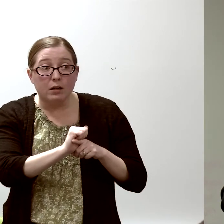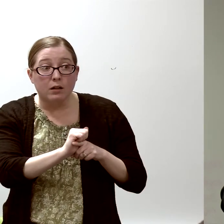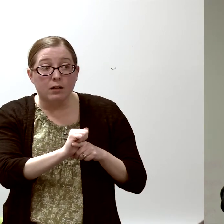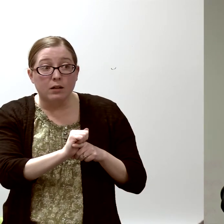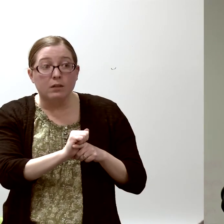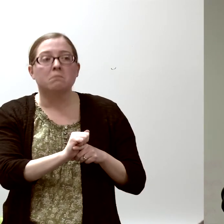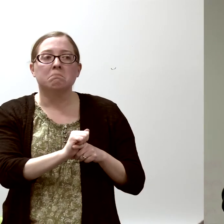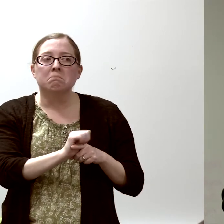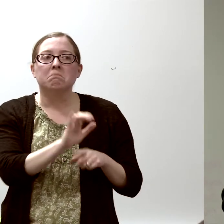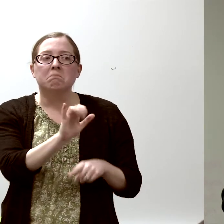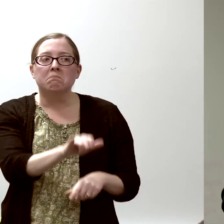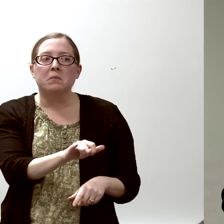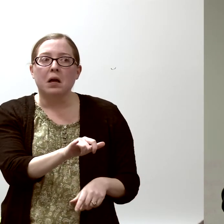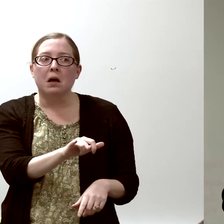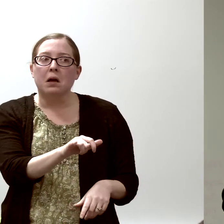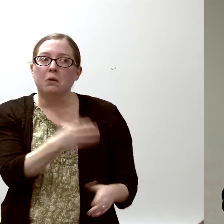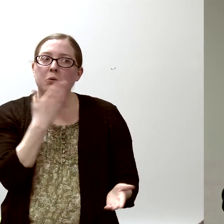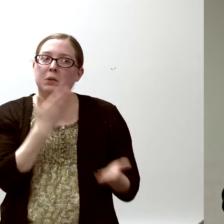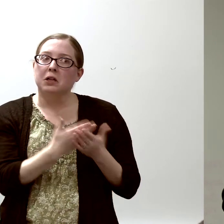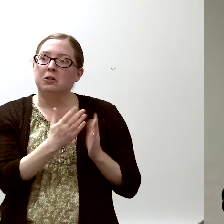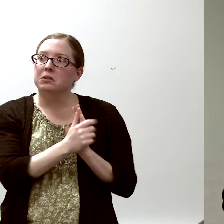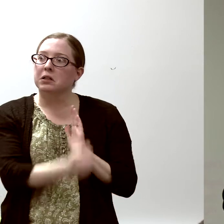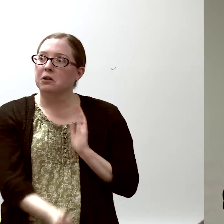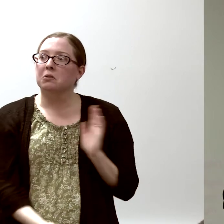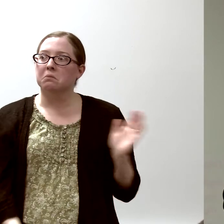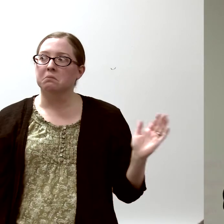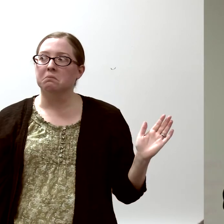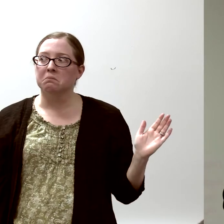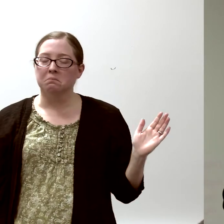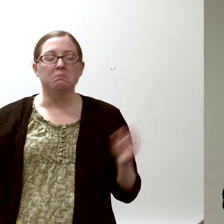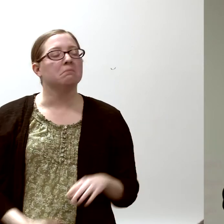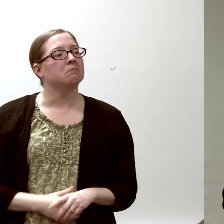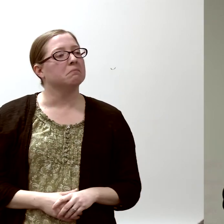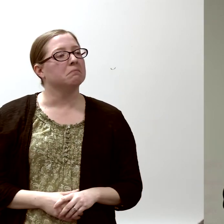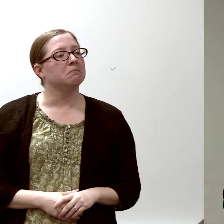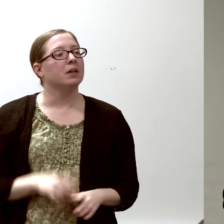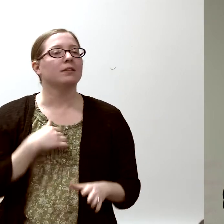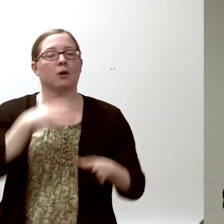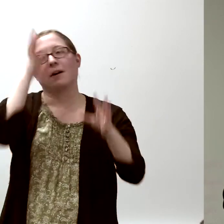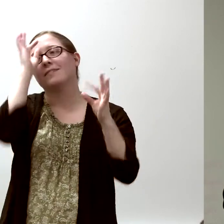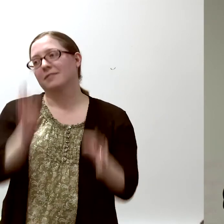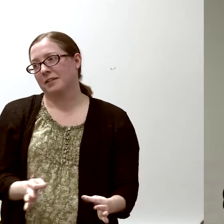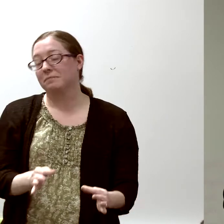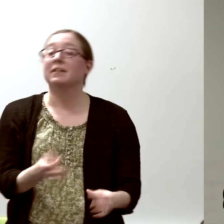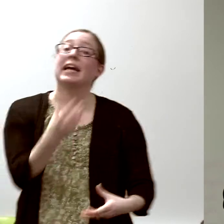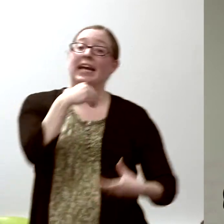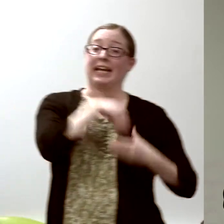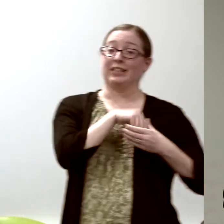"that would be worthwhile." So I decided to do internal medicine...